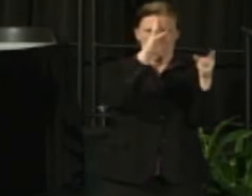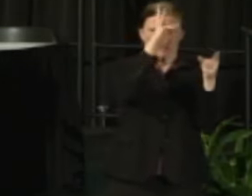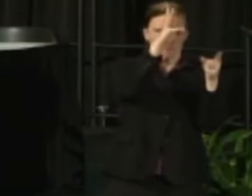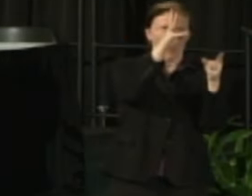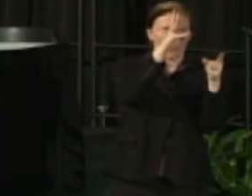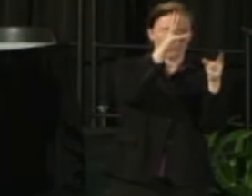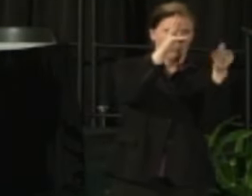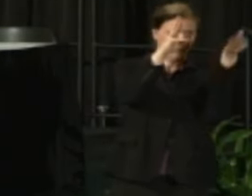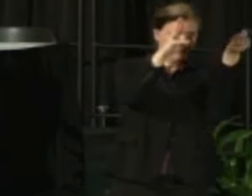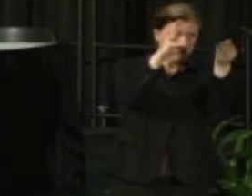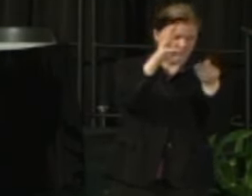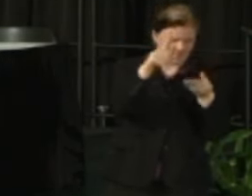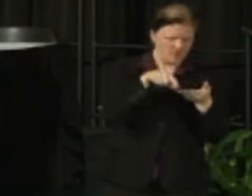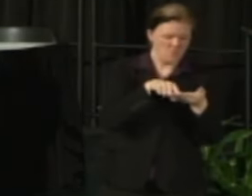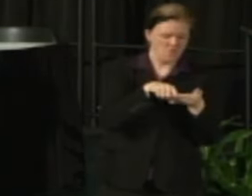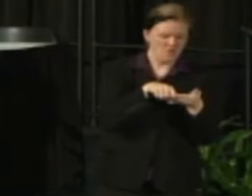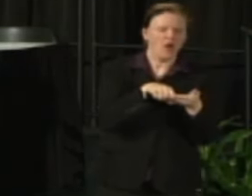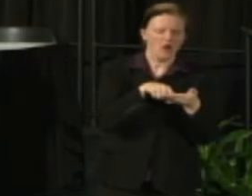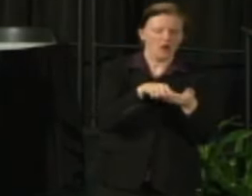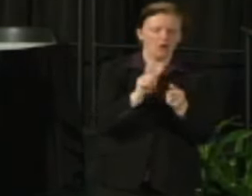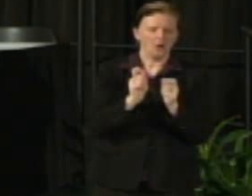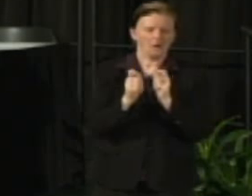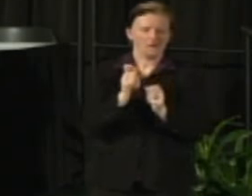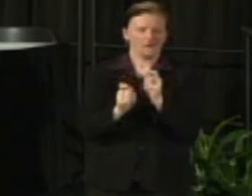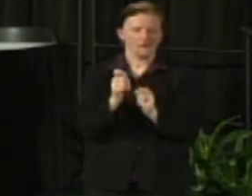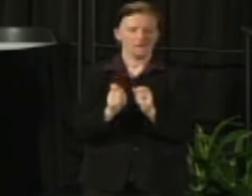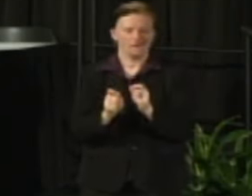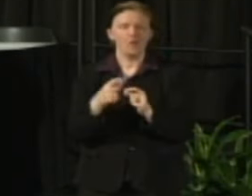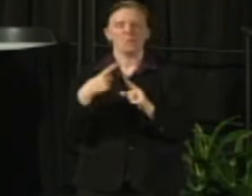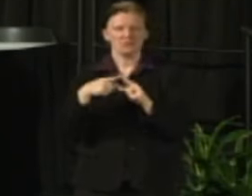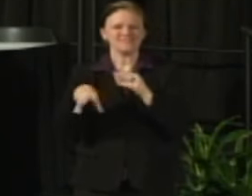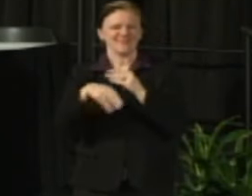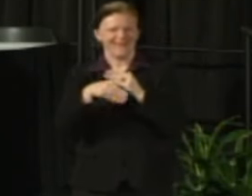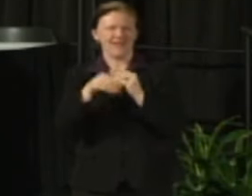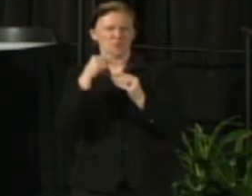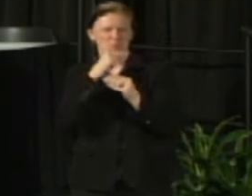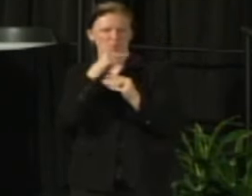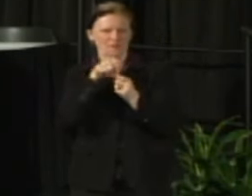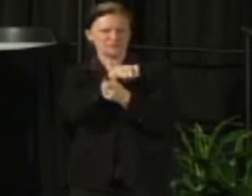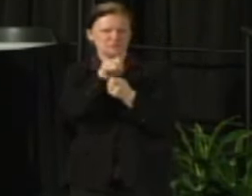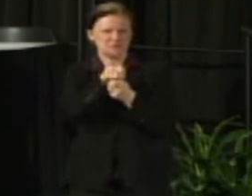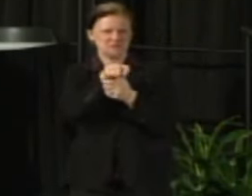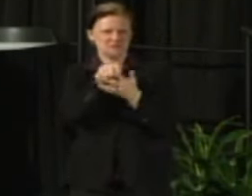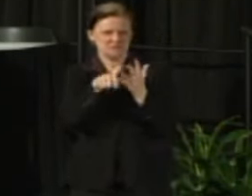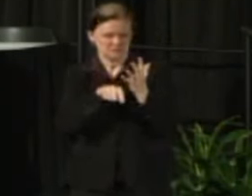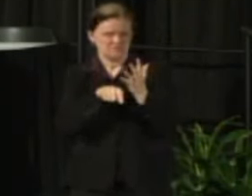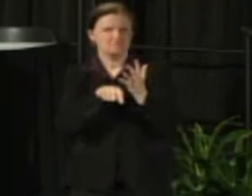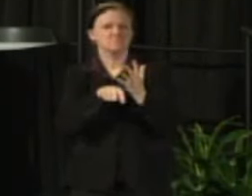and we've adapted it and added to it and there is a draft up on the page now